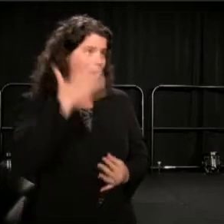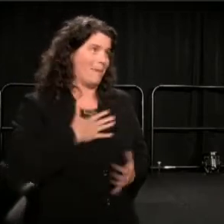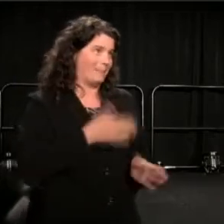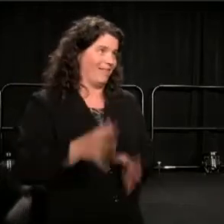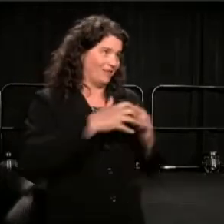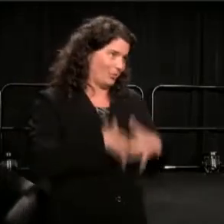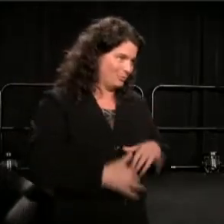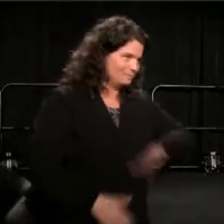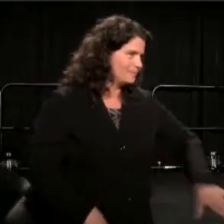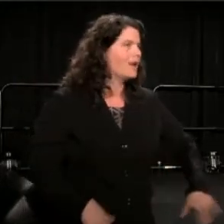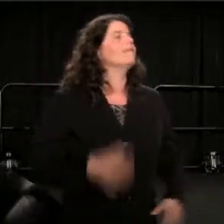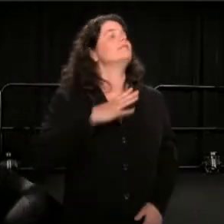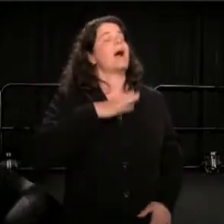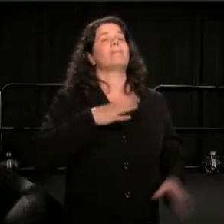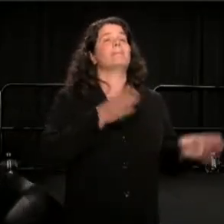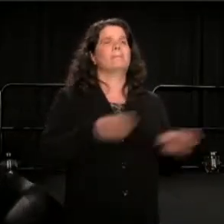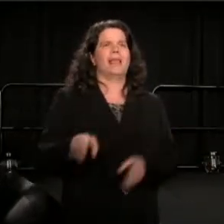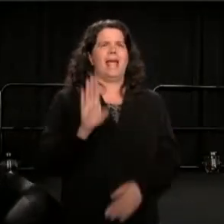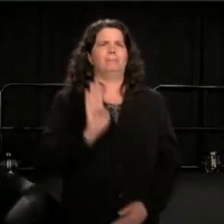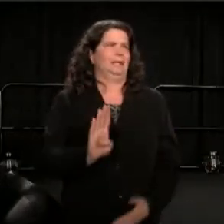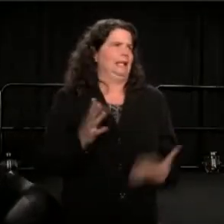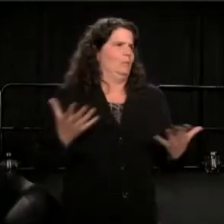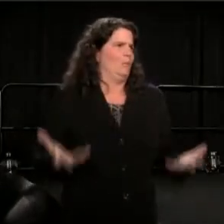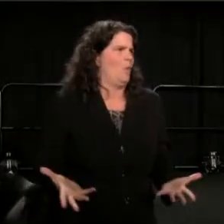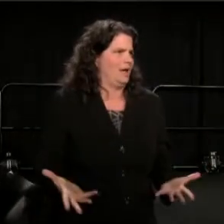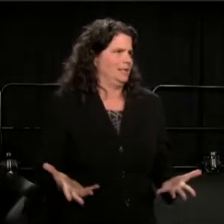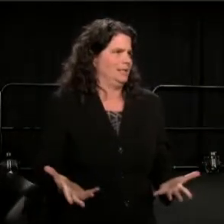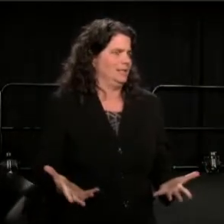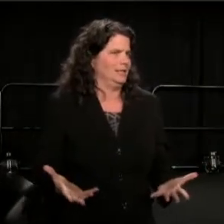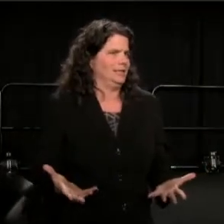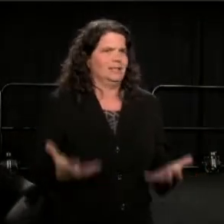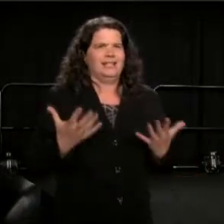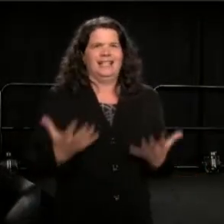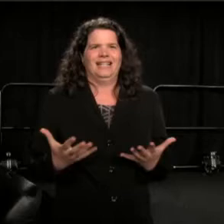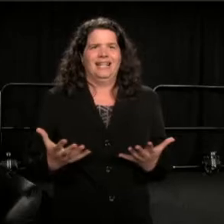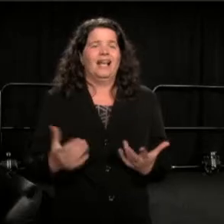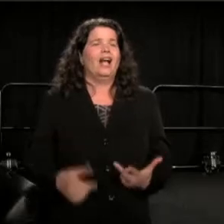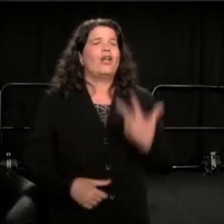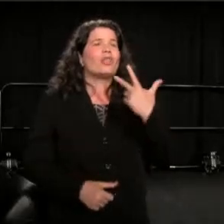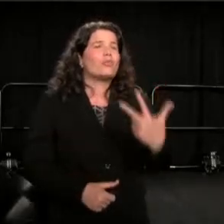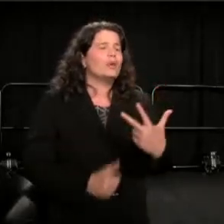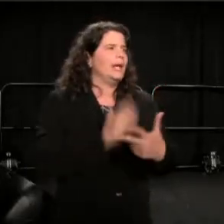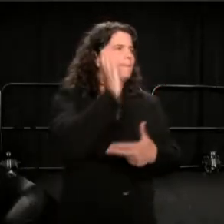How could those three monologues go down as a debate, in the theater.